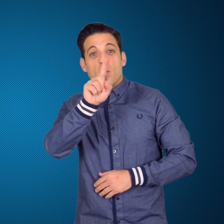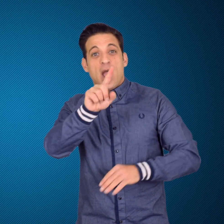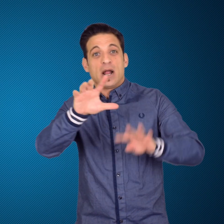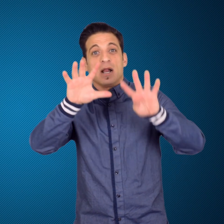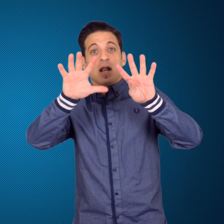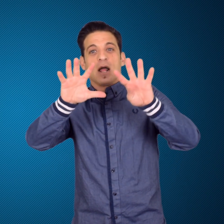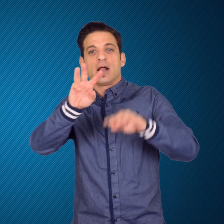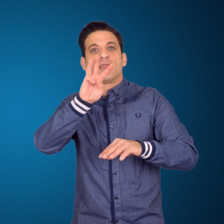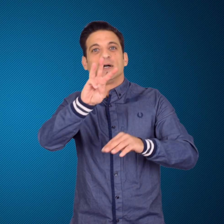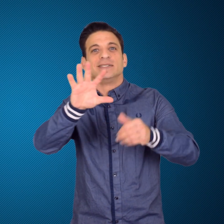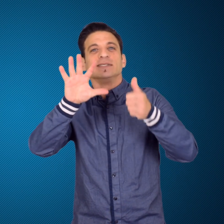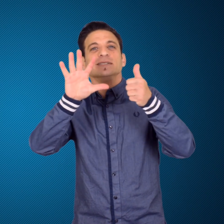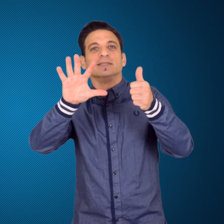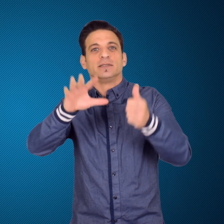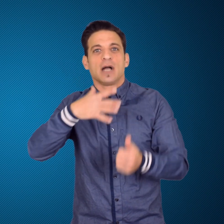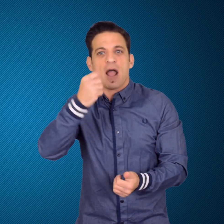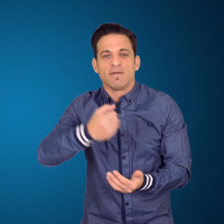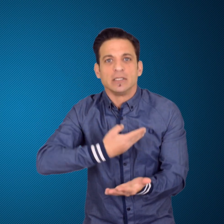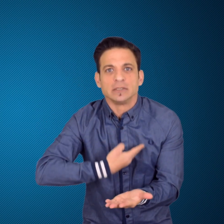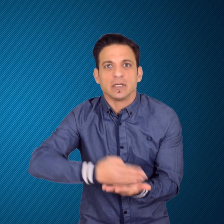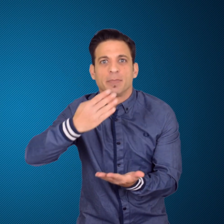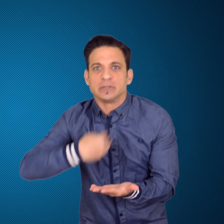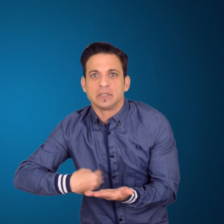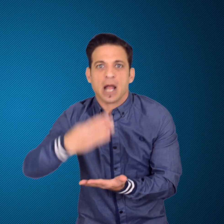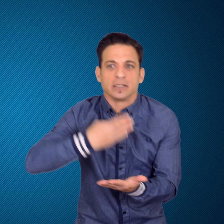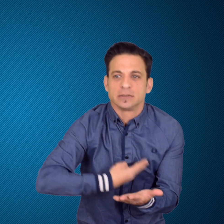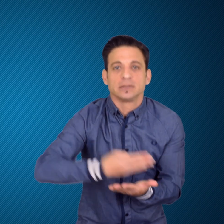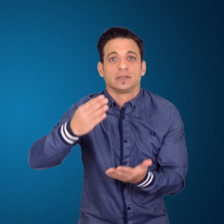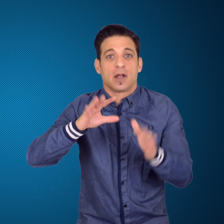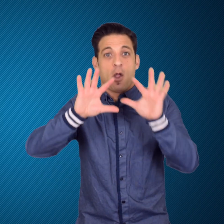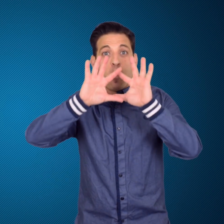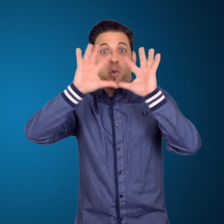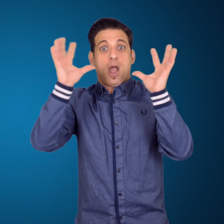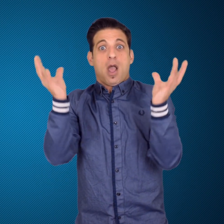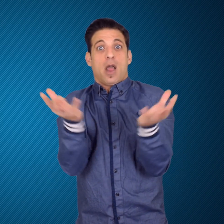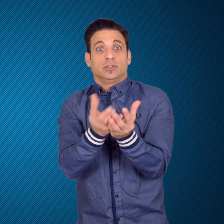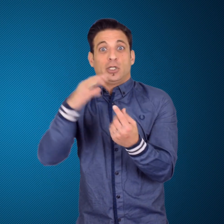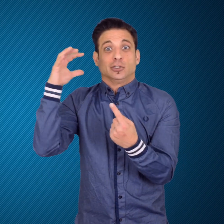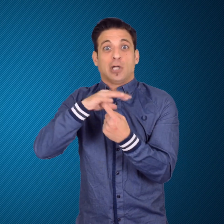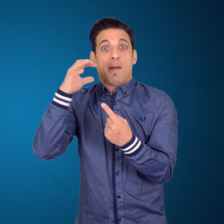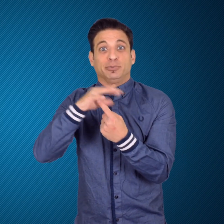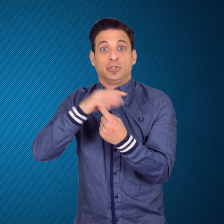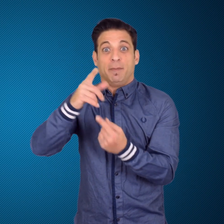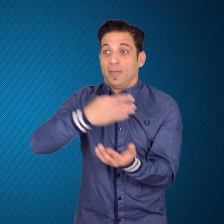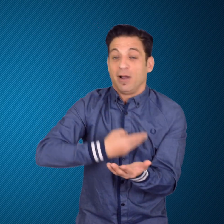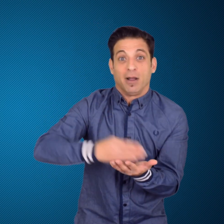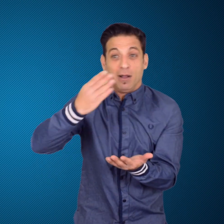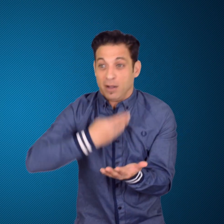sports matches ever. In 1936, a table tennis match